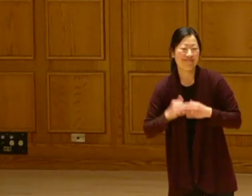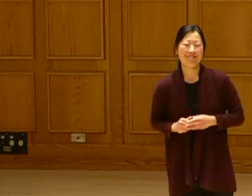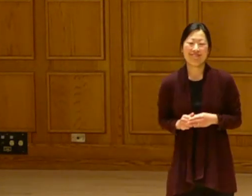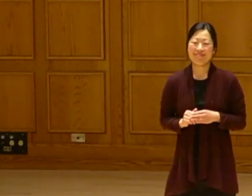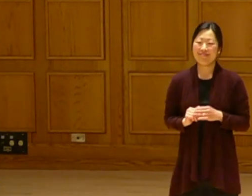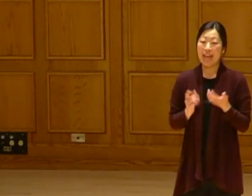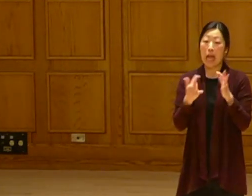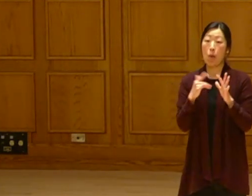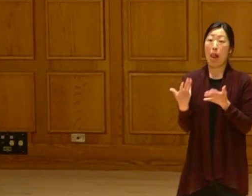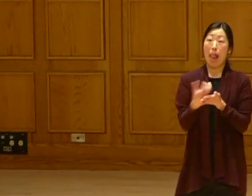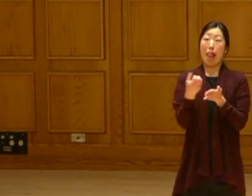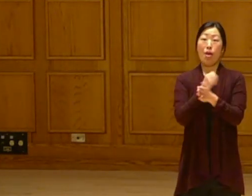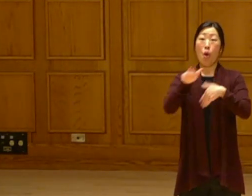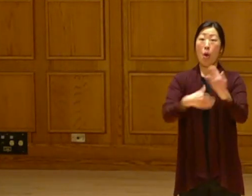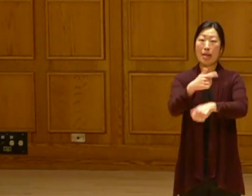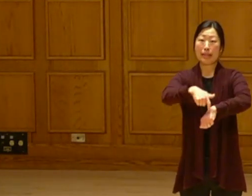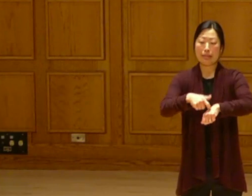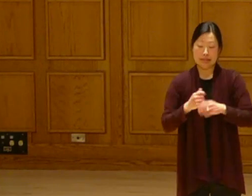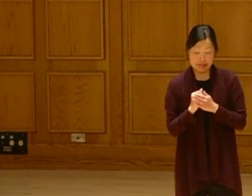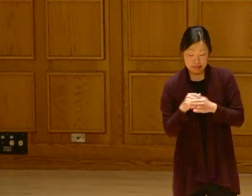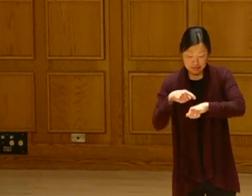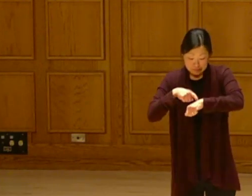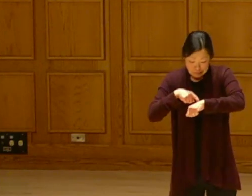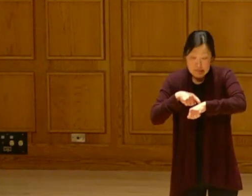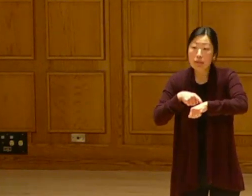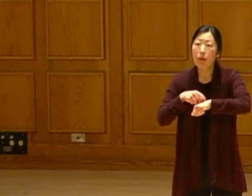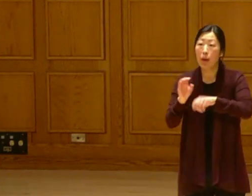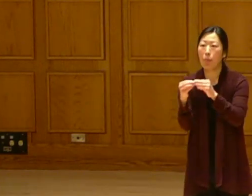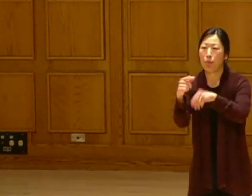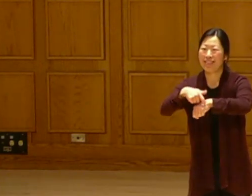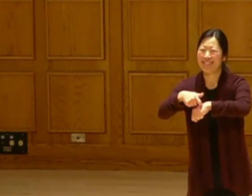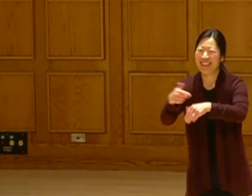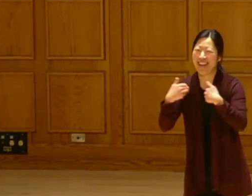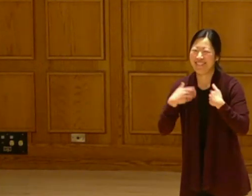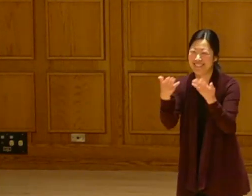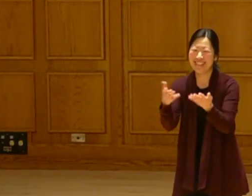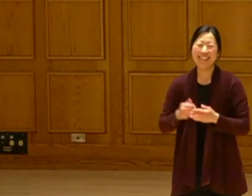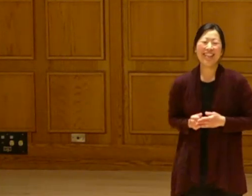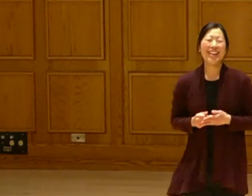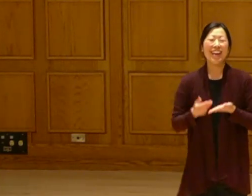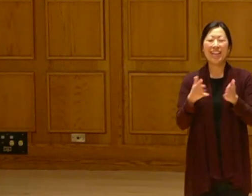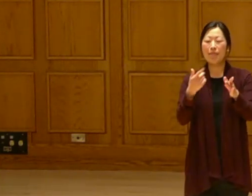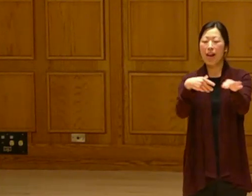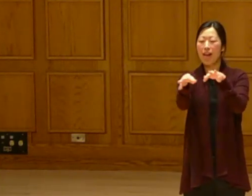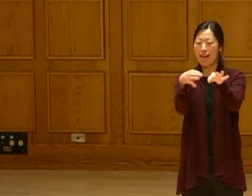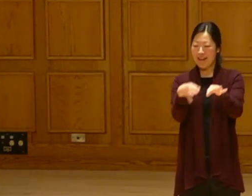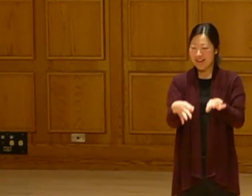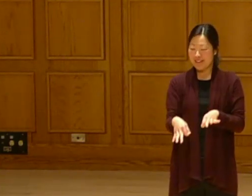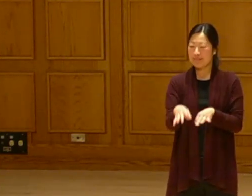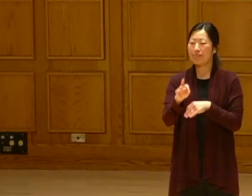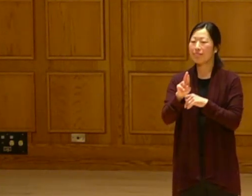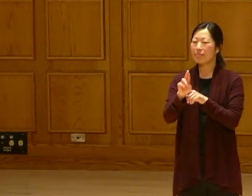If I could get this out there for everyone. I don't want to take up everything all the time. I got more time.